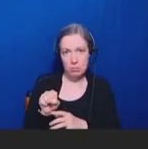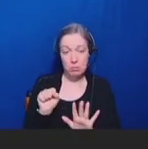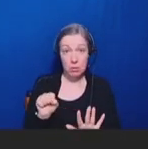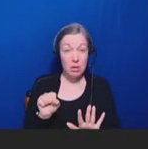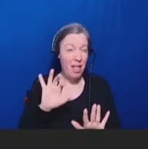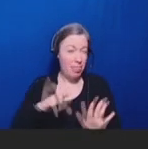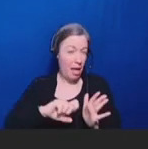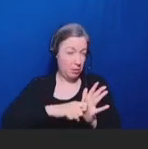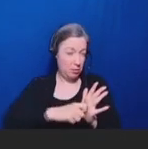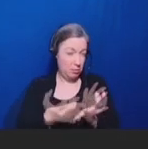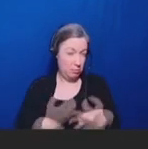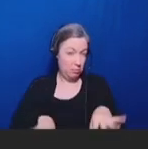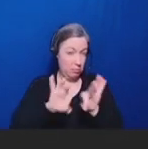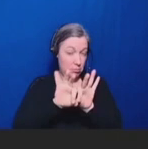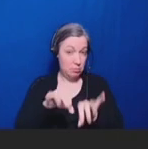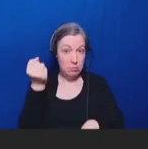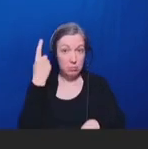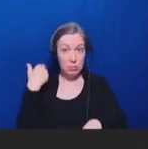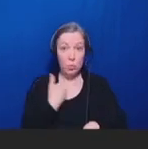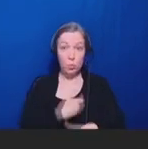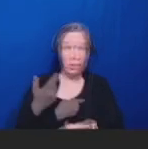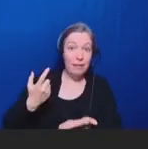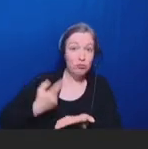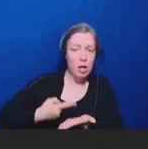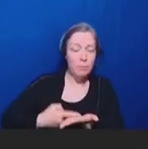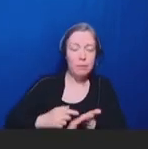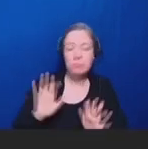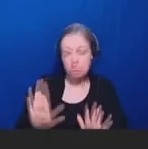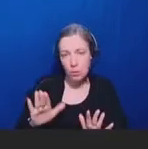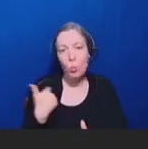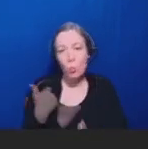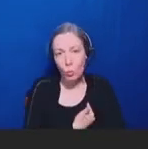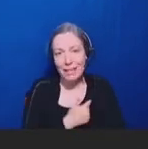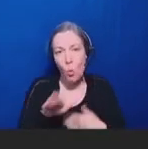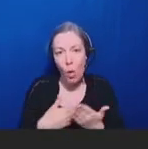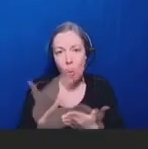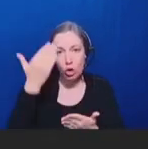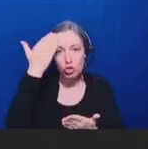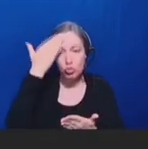about -- you know, we all know we should direct patients towards accurate information, but